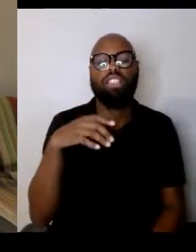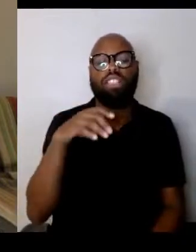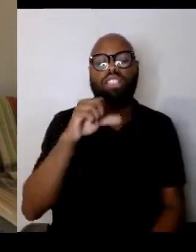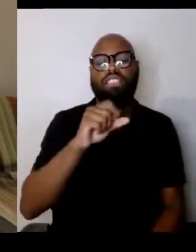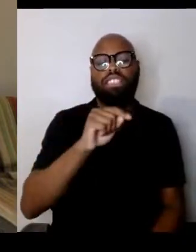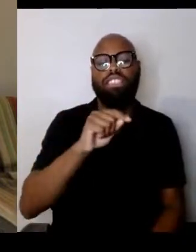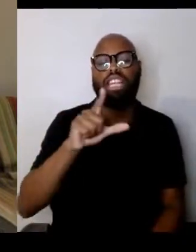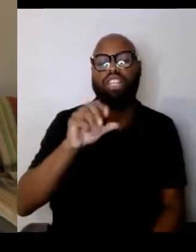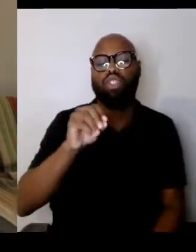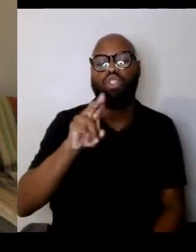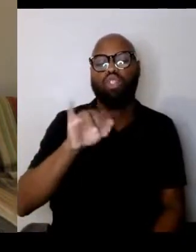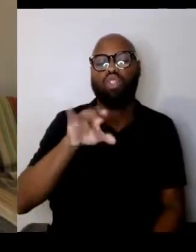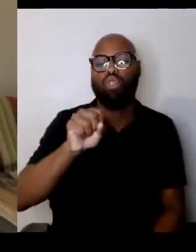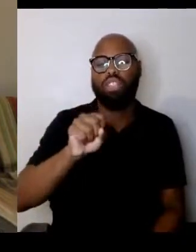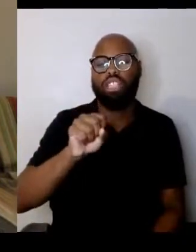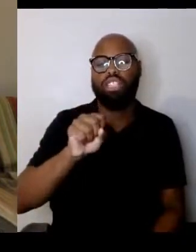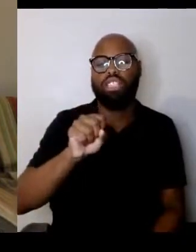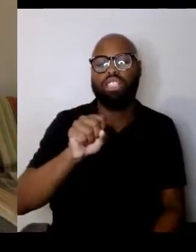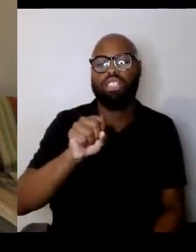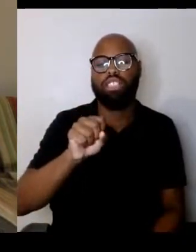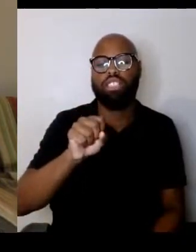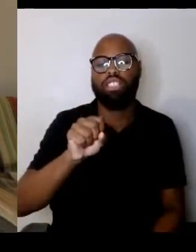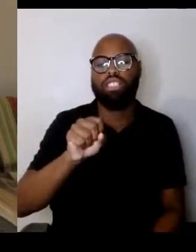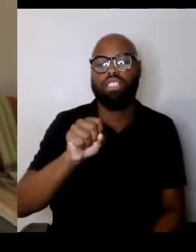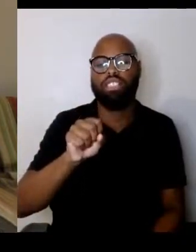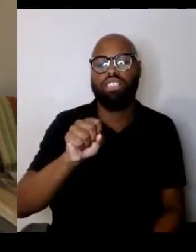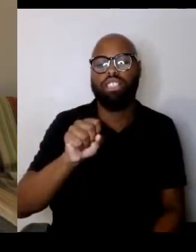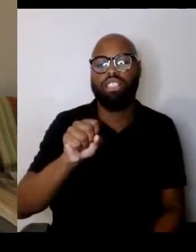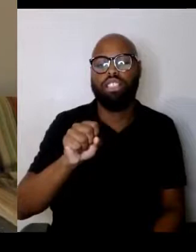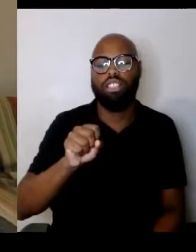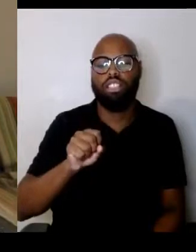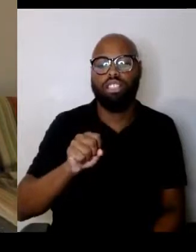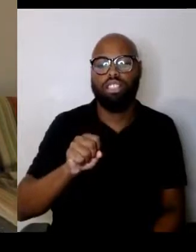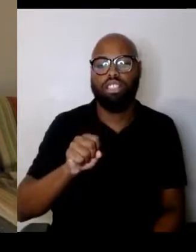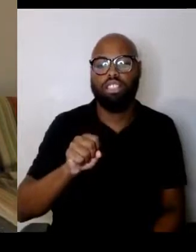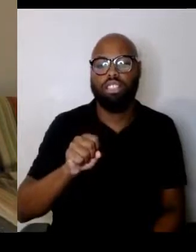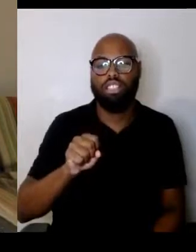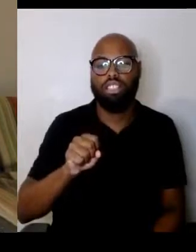the, so many others I could remunerate and go on and on